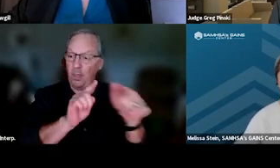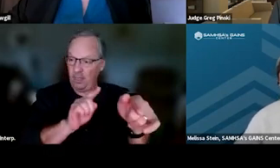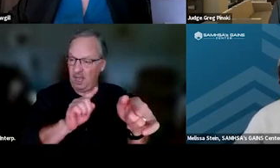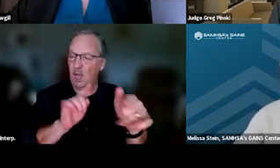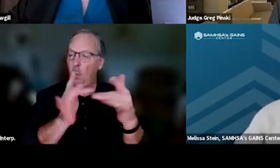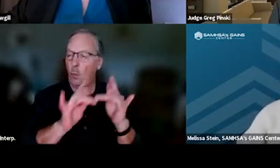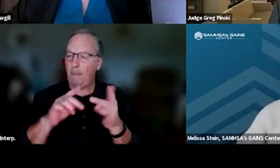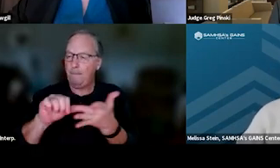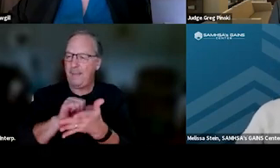Next slide, please.